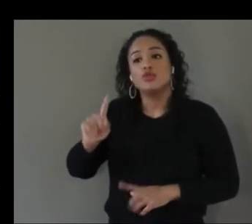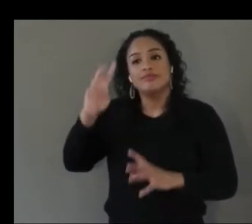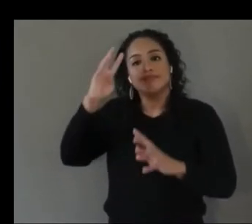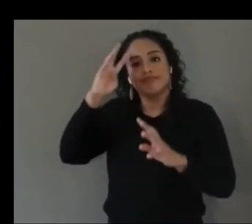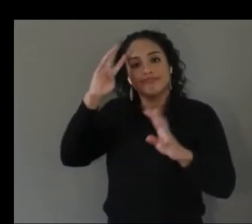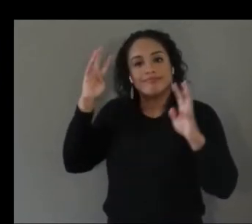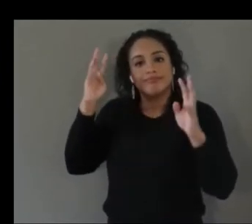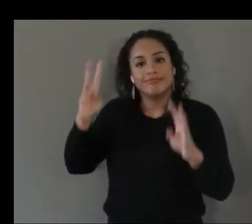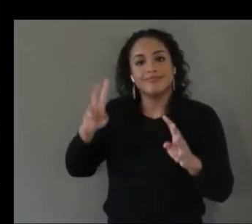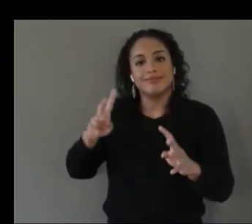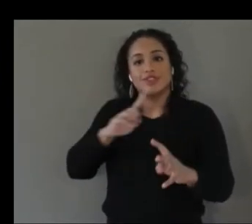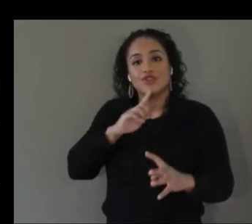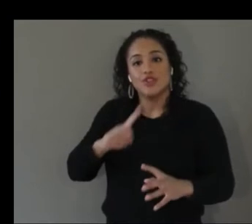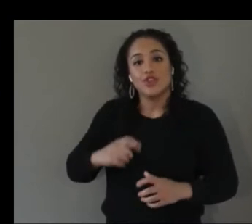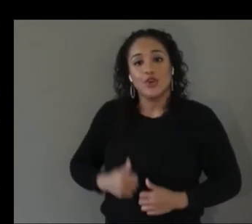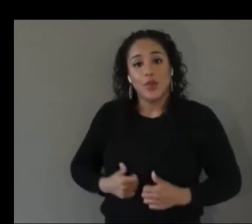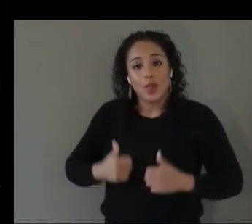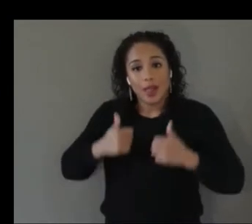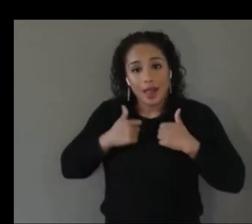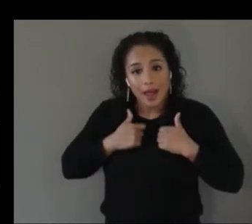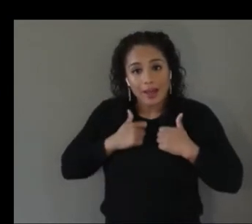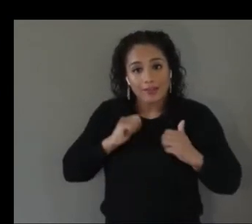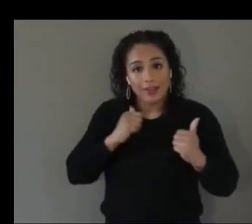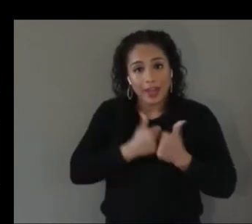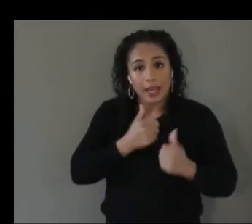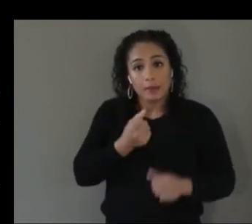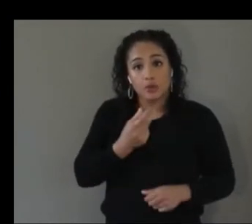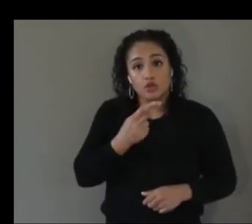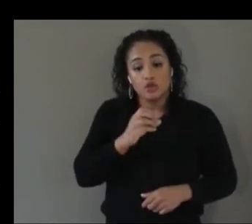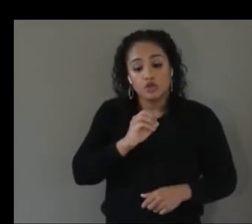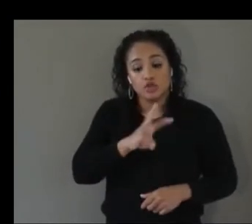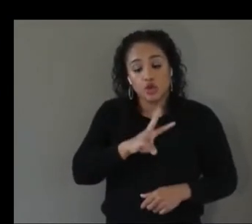showdown right correct yes can you say a modified version